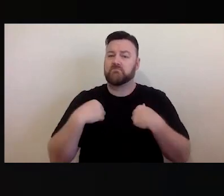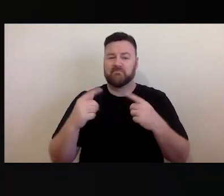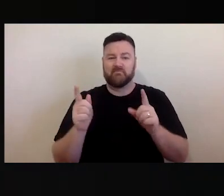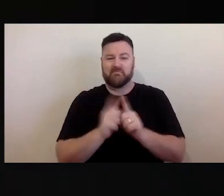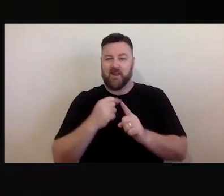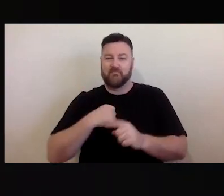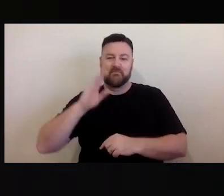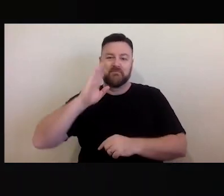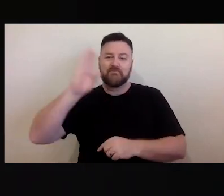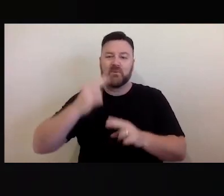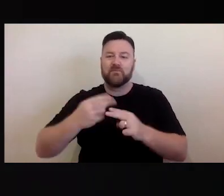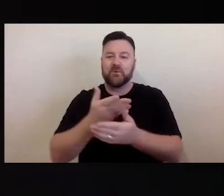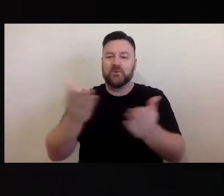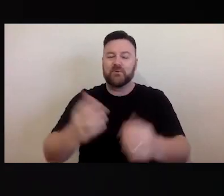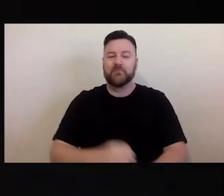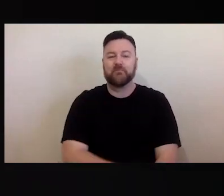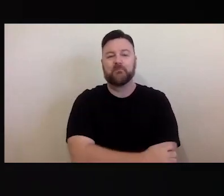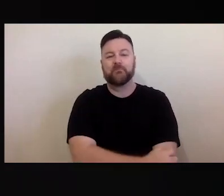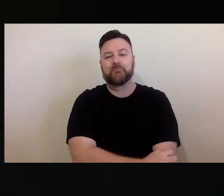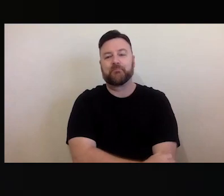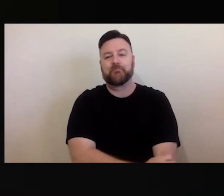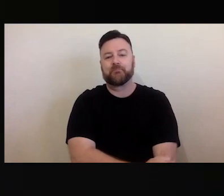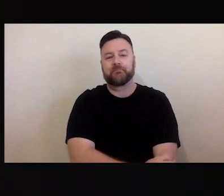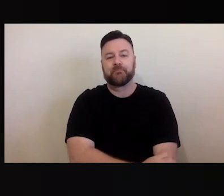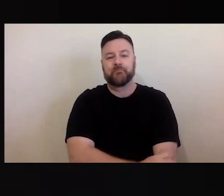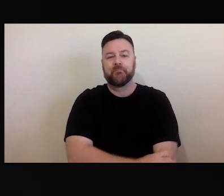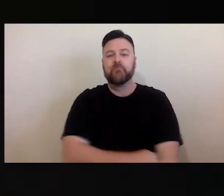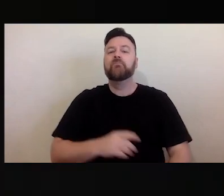for you.